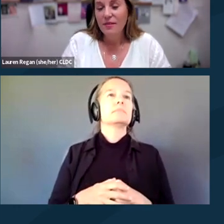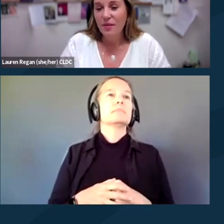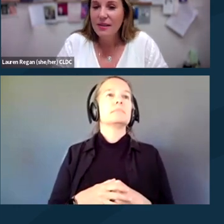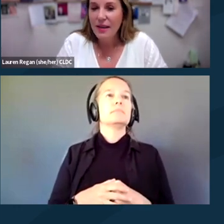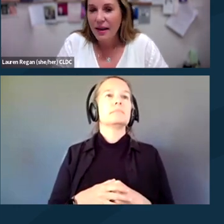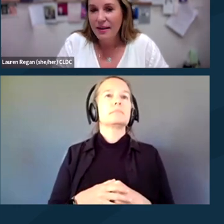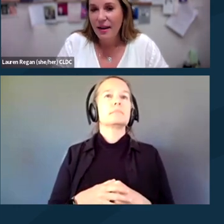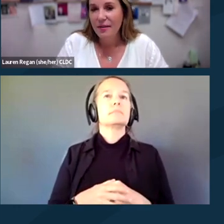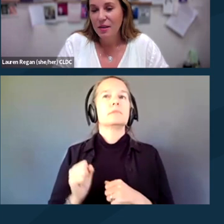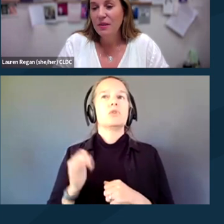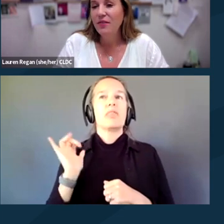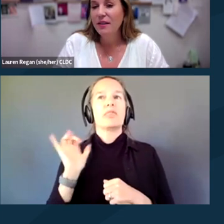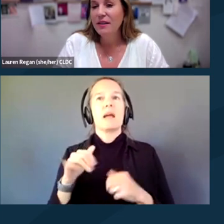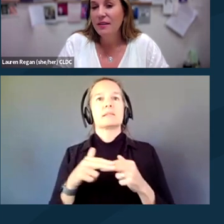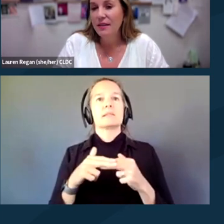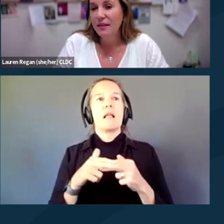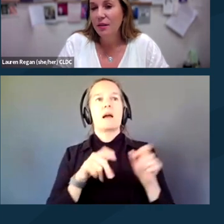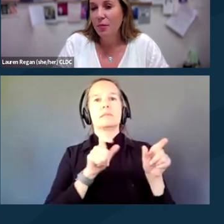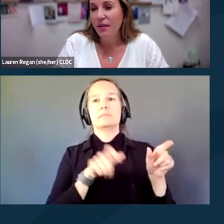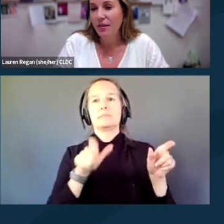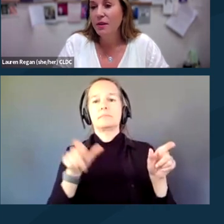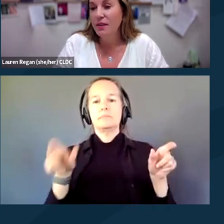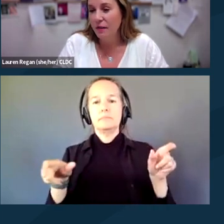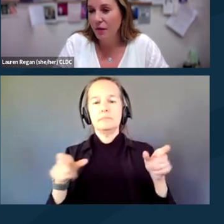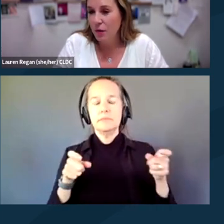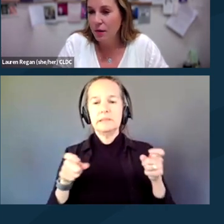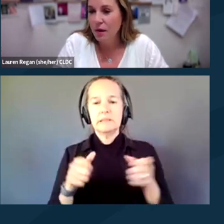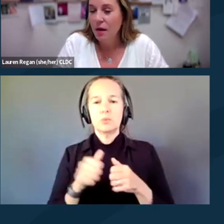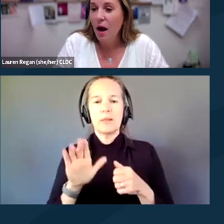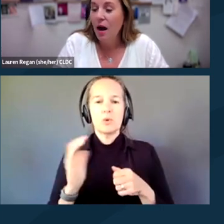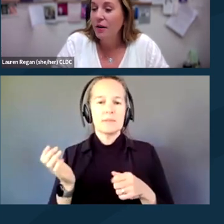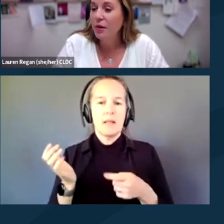So this slide specifically is dealing with your cell phone.